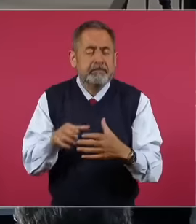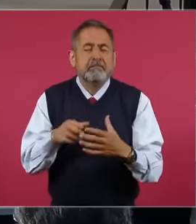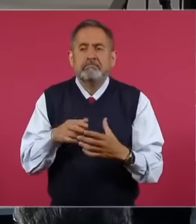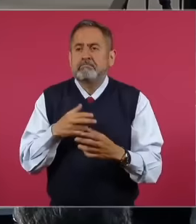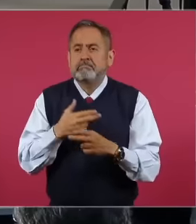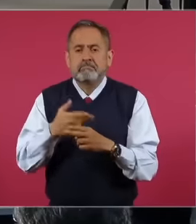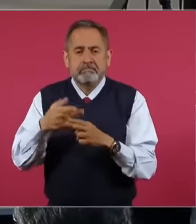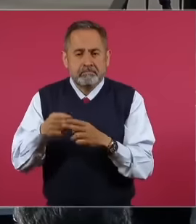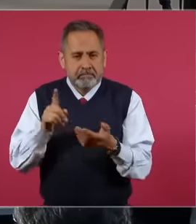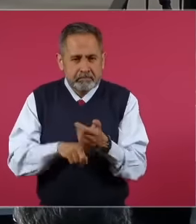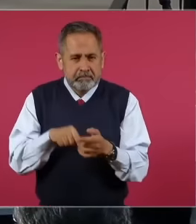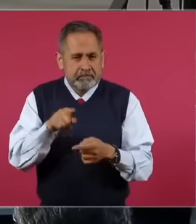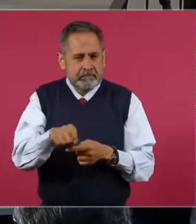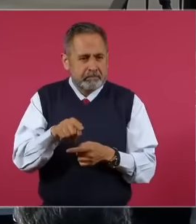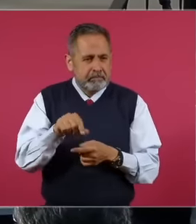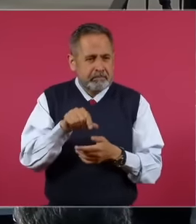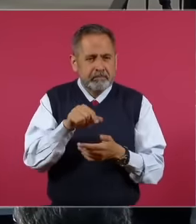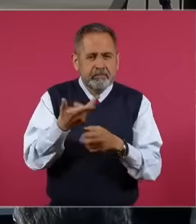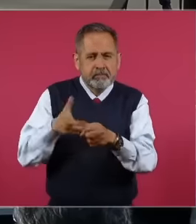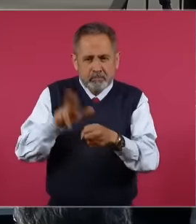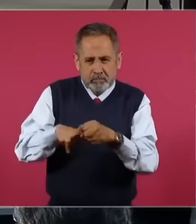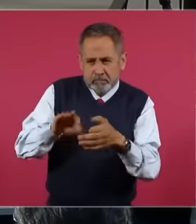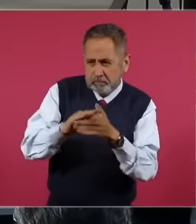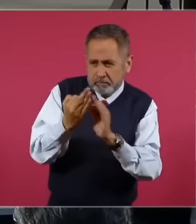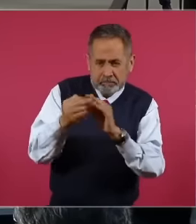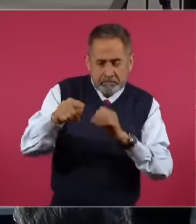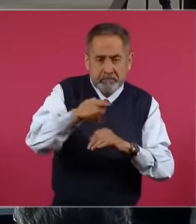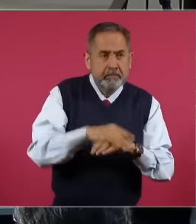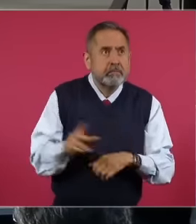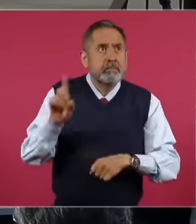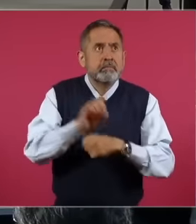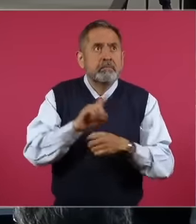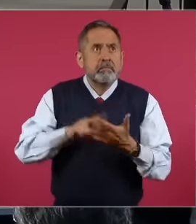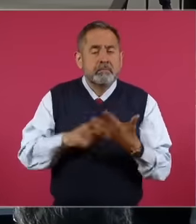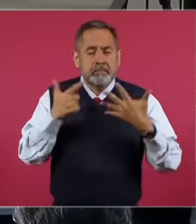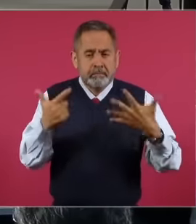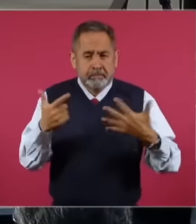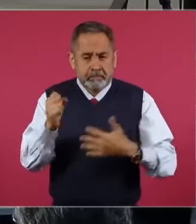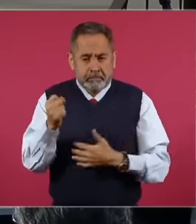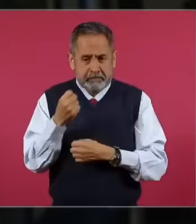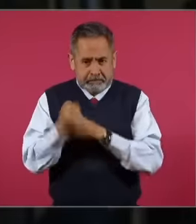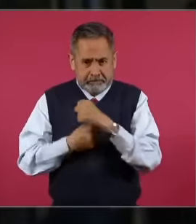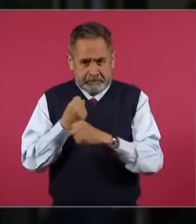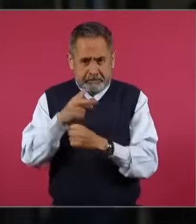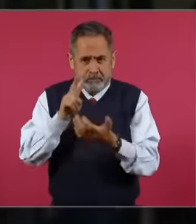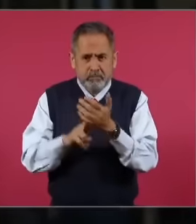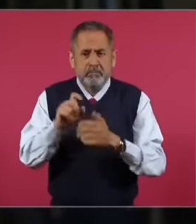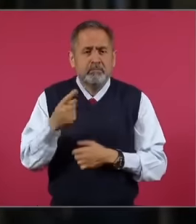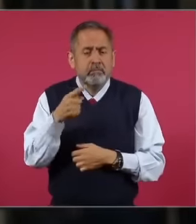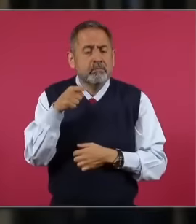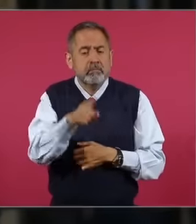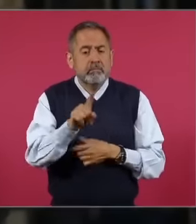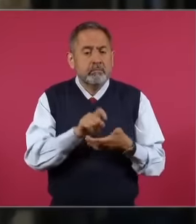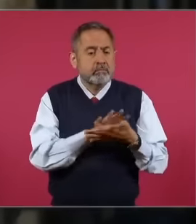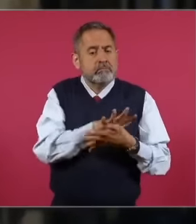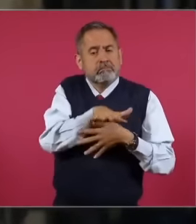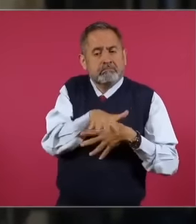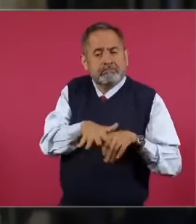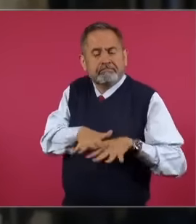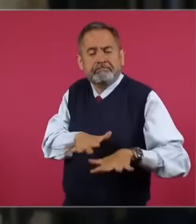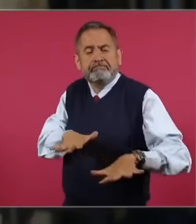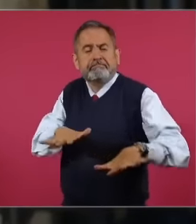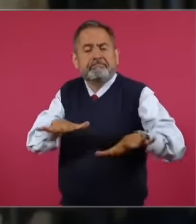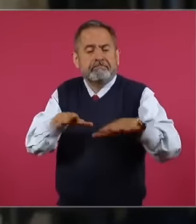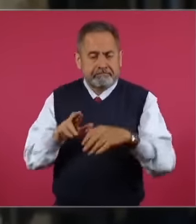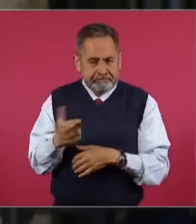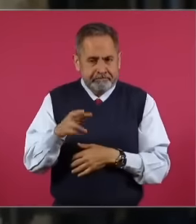geriatric centers, on September 7, 2021, the Tula River overflowed. The consequences of the